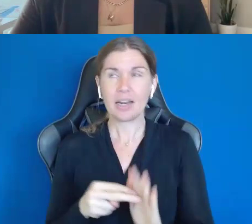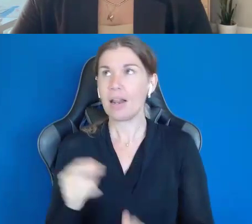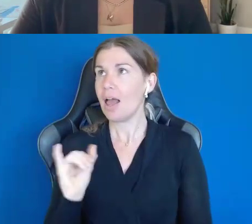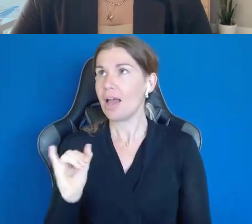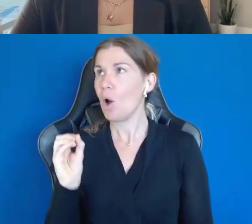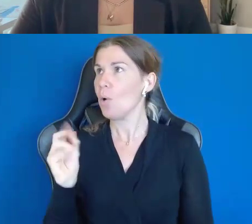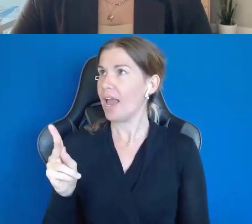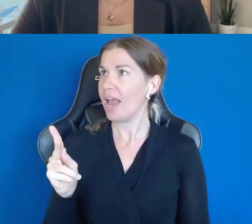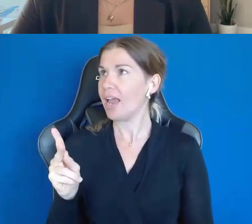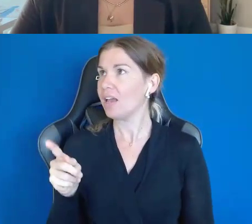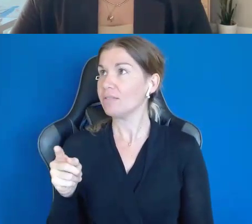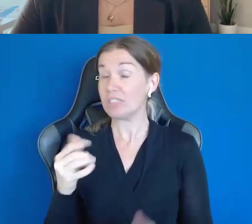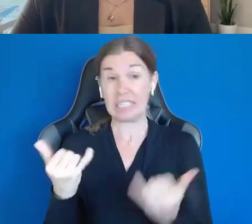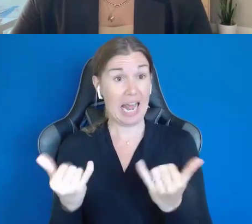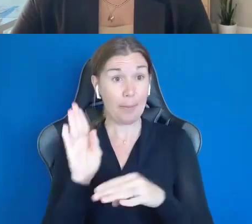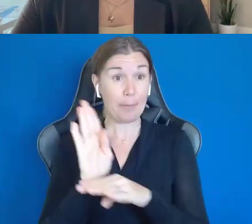We have to open. That's just the way it goes.